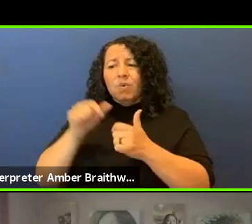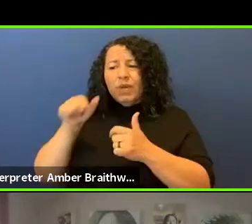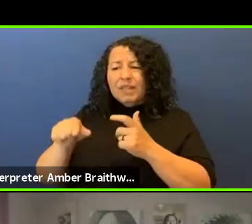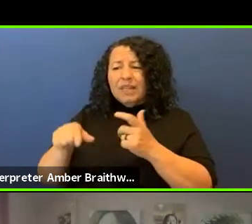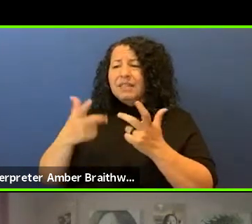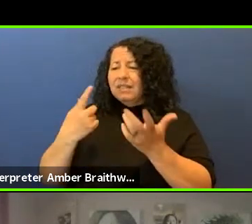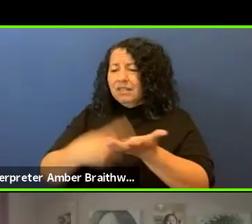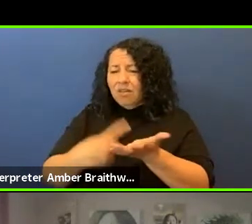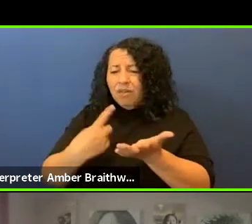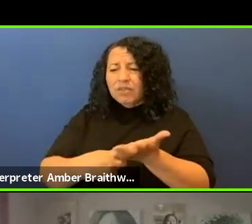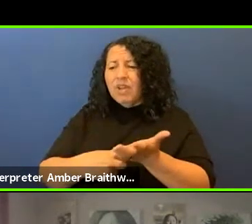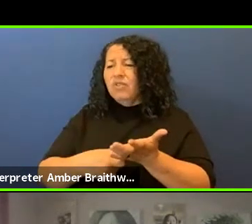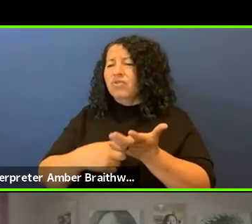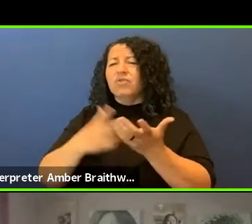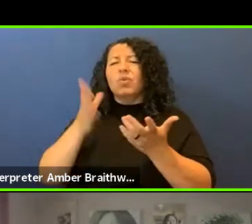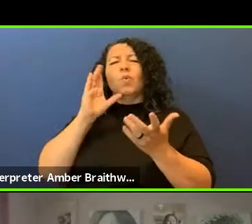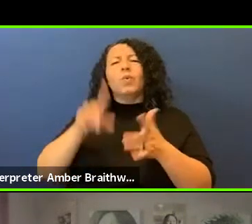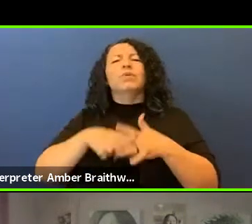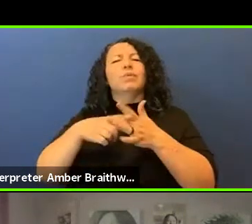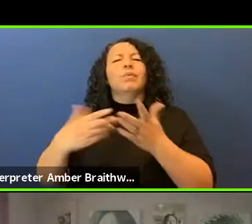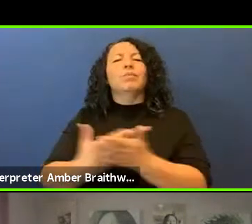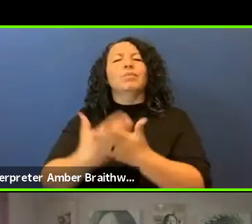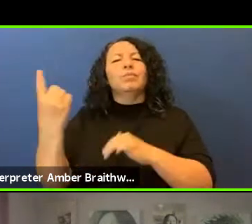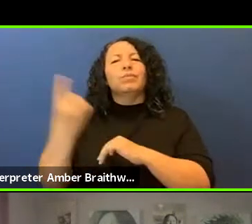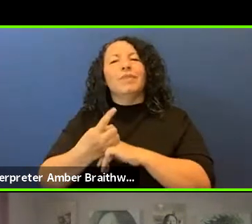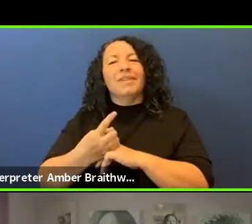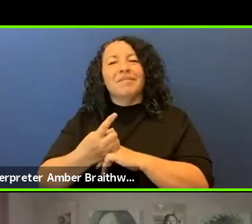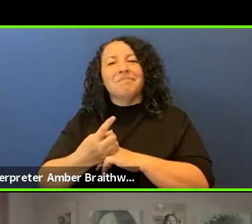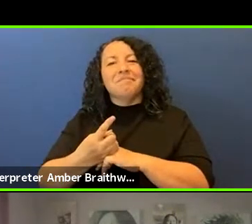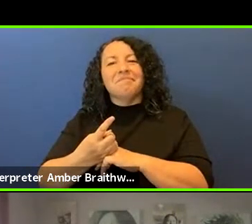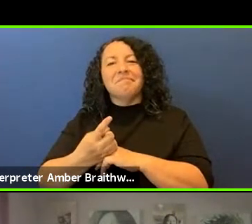begins a new day where we aren't just talking